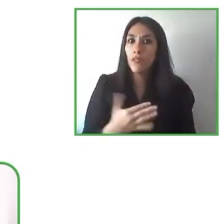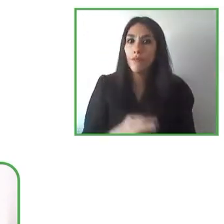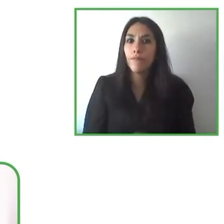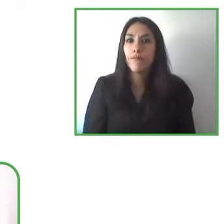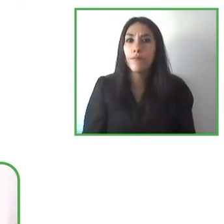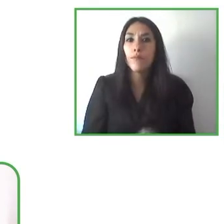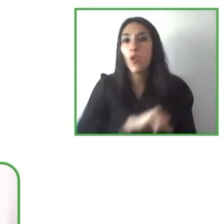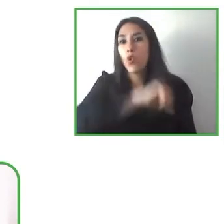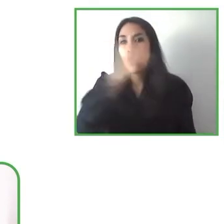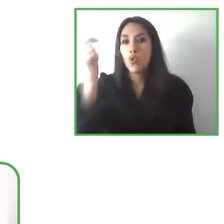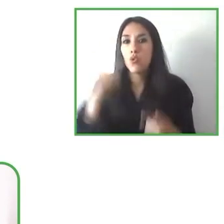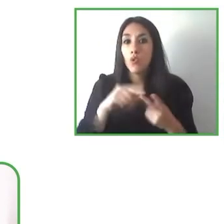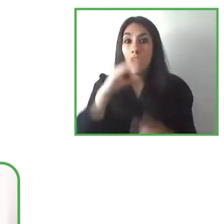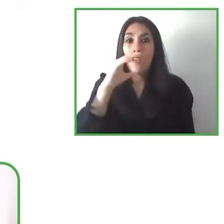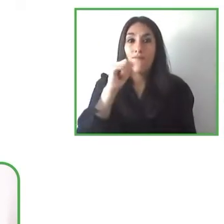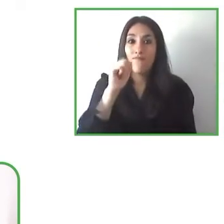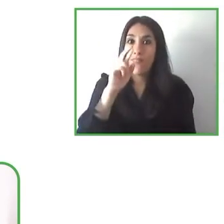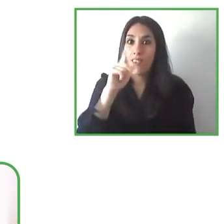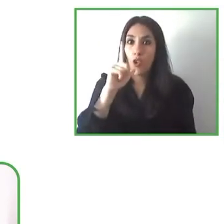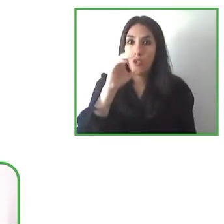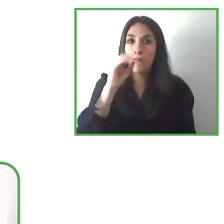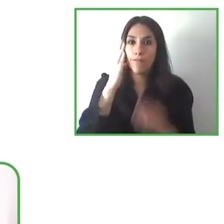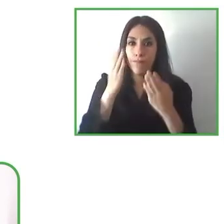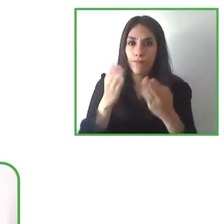Thank you very much for all the questions and the answers. So it's